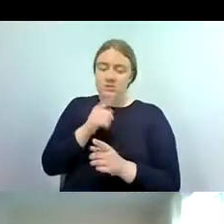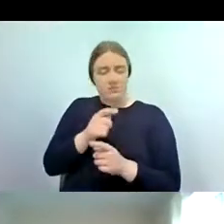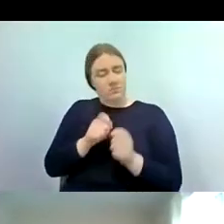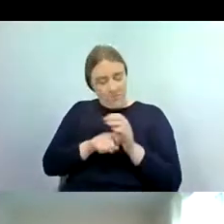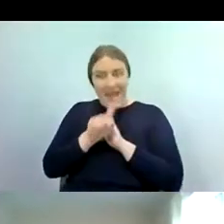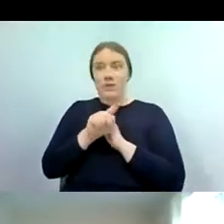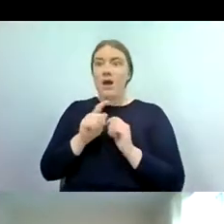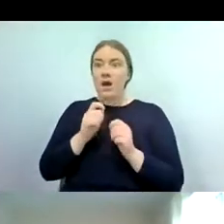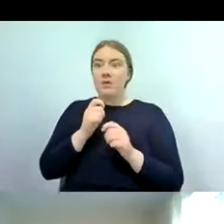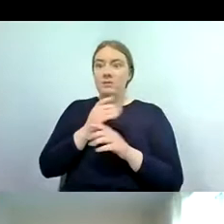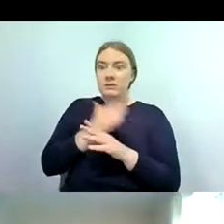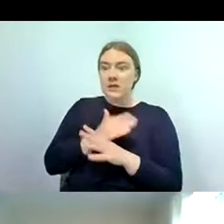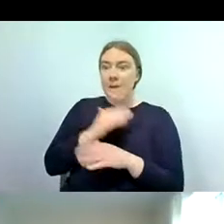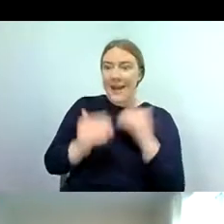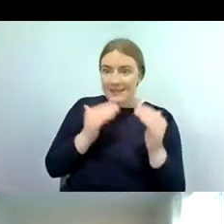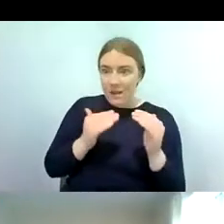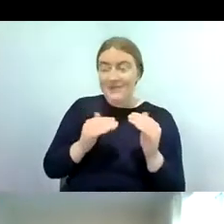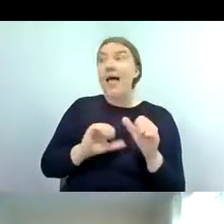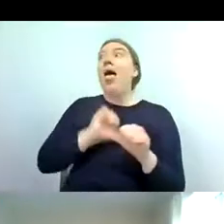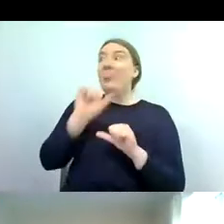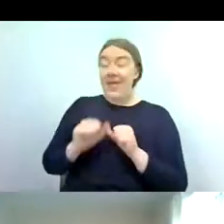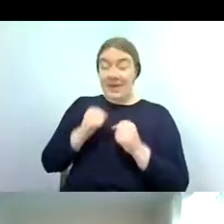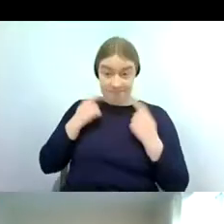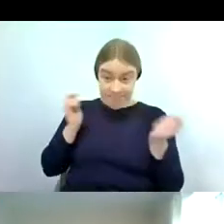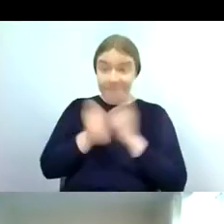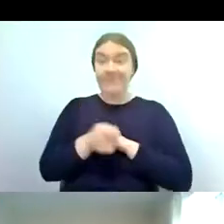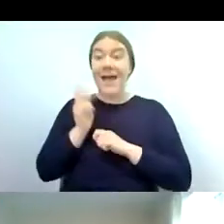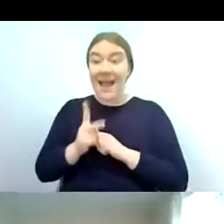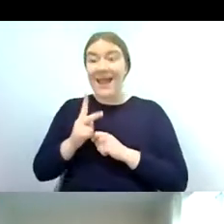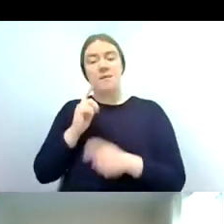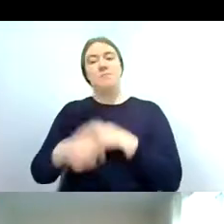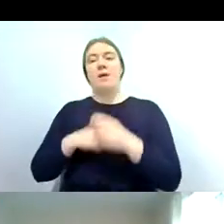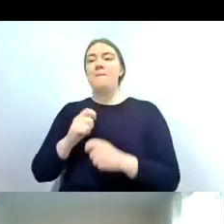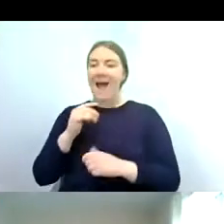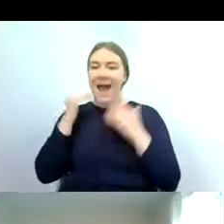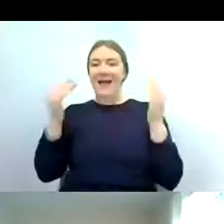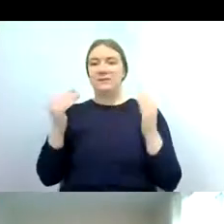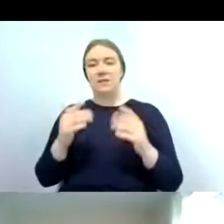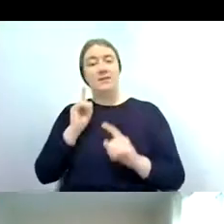then emerge a further time into an adult and we call this final adult stage and a imago stage